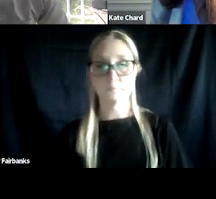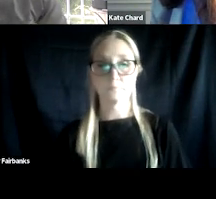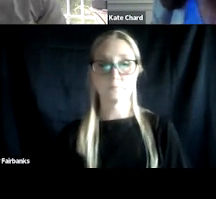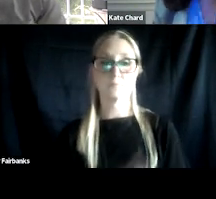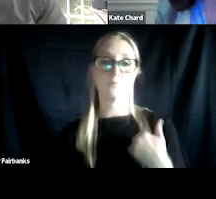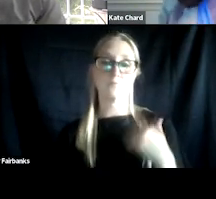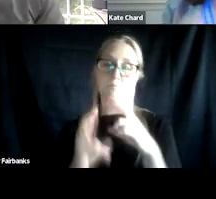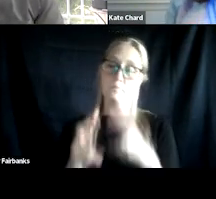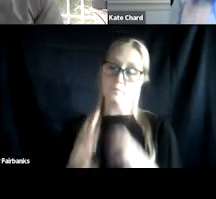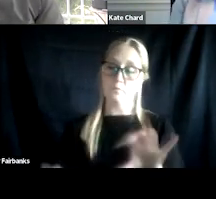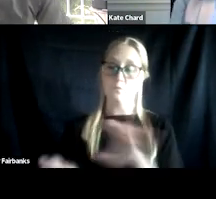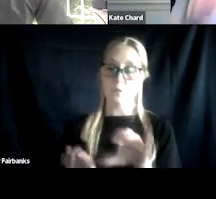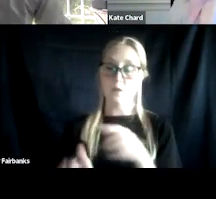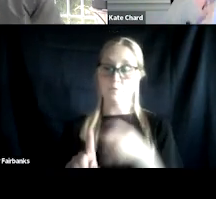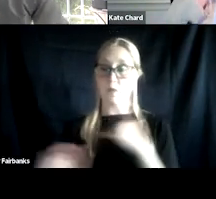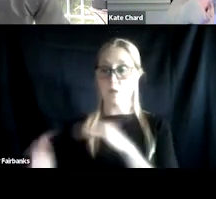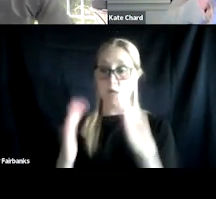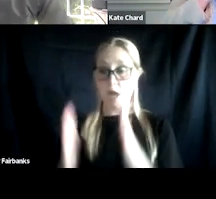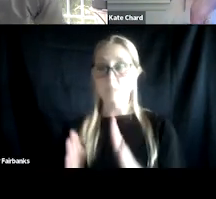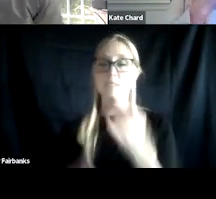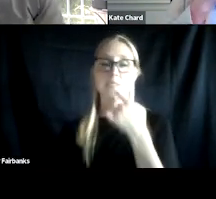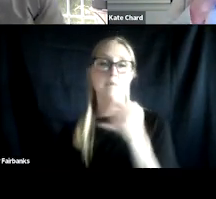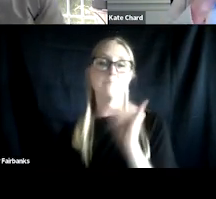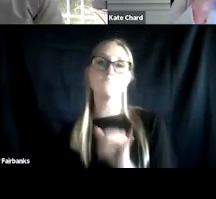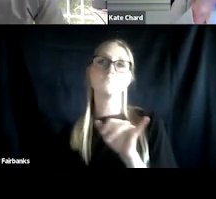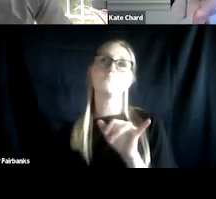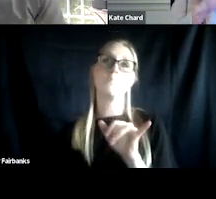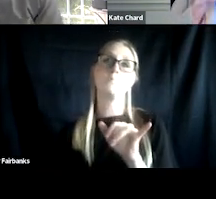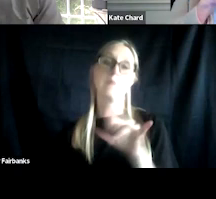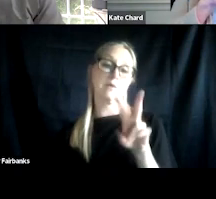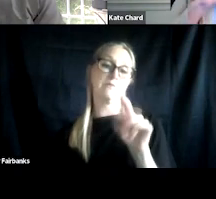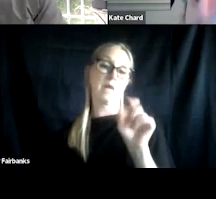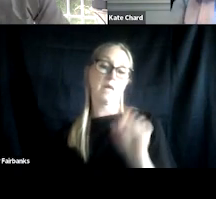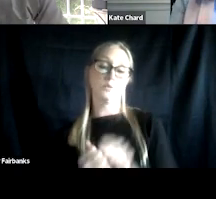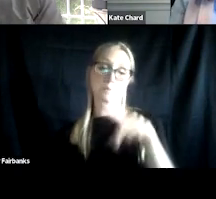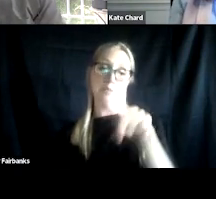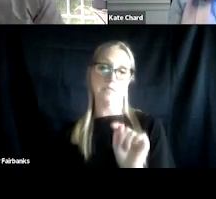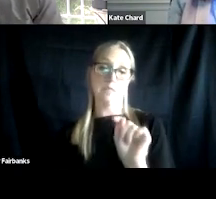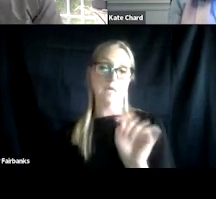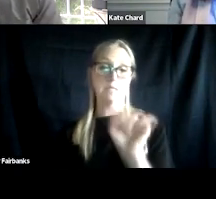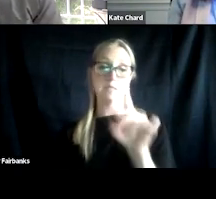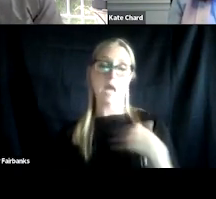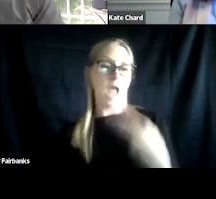Dr. Emmeline Taylor and Andrea Finlay, found that veterans with PTSD had higher odds for arrest and violence related charges